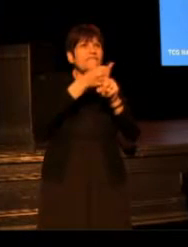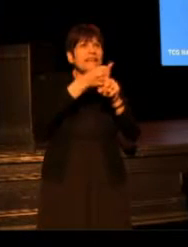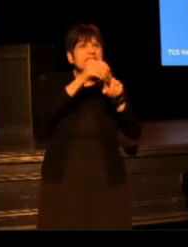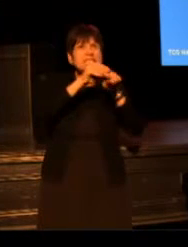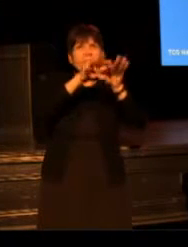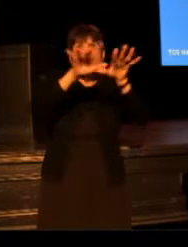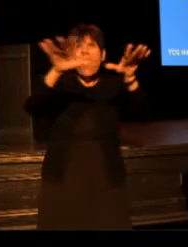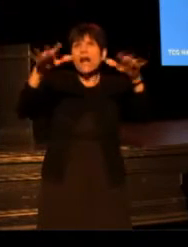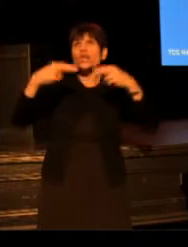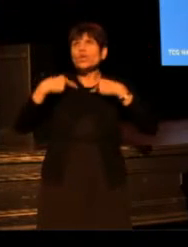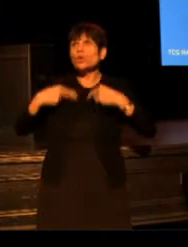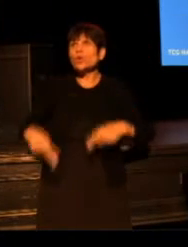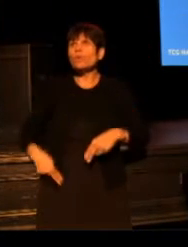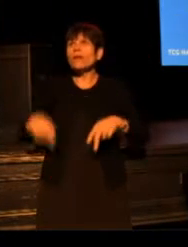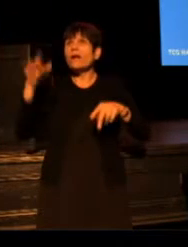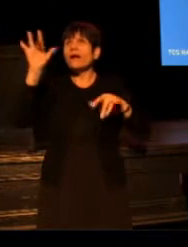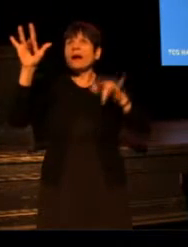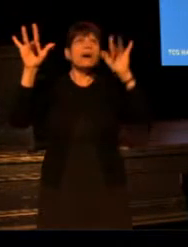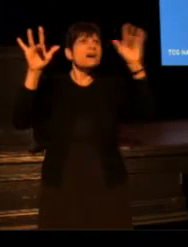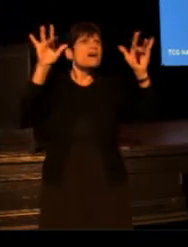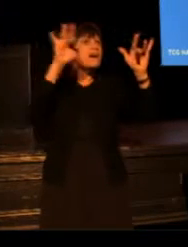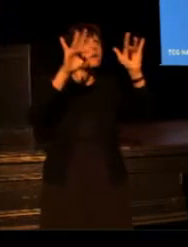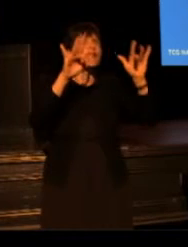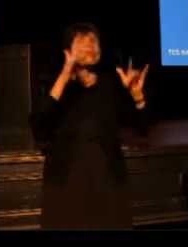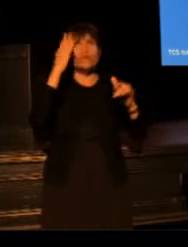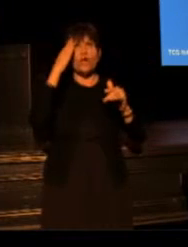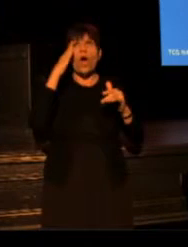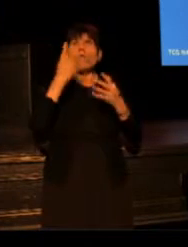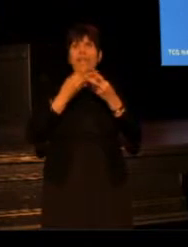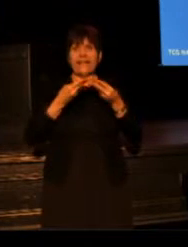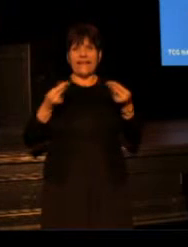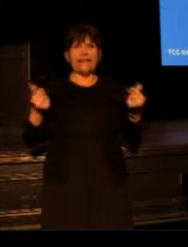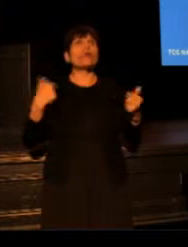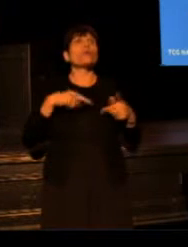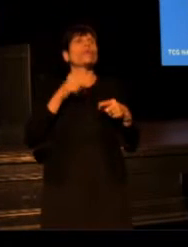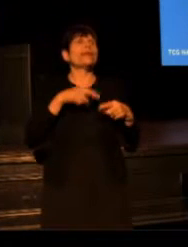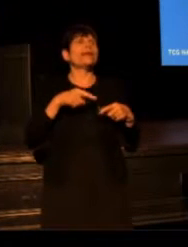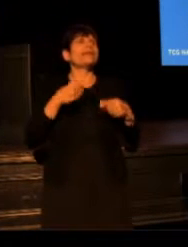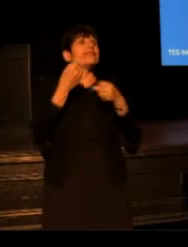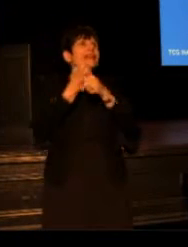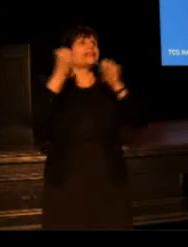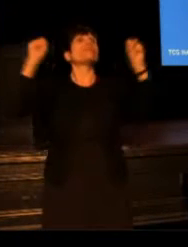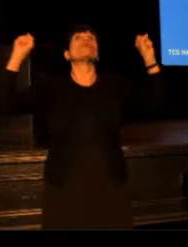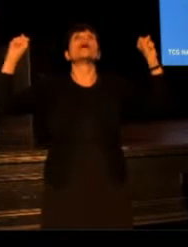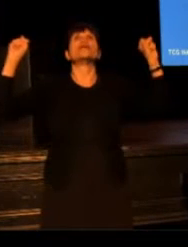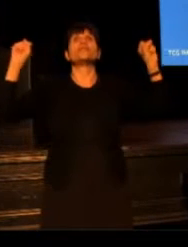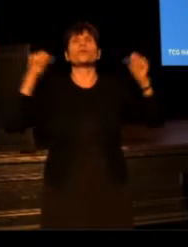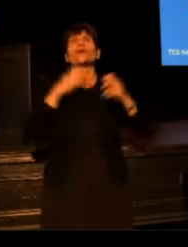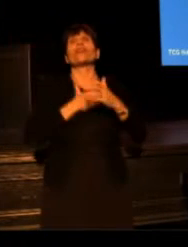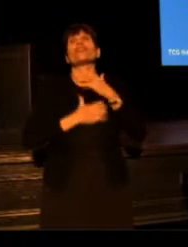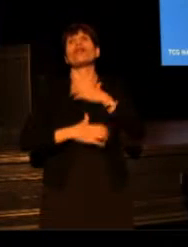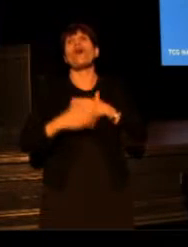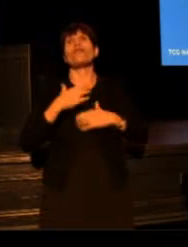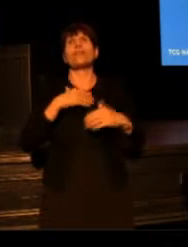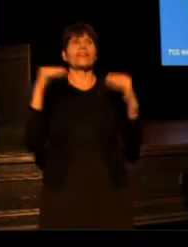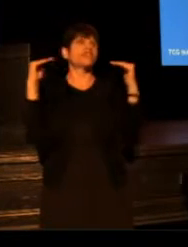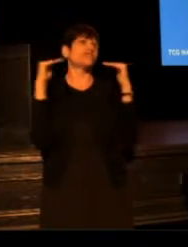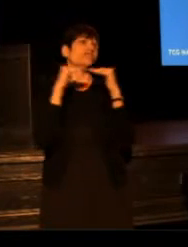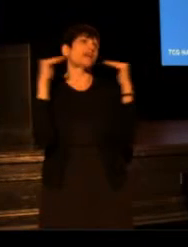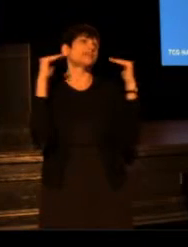so we must believe that the healing we need, the liberation we long for, the justice for which we fight,